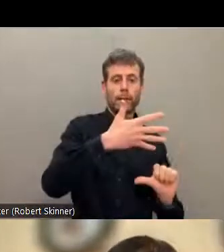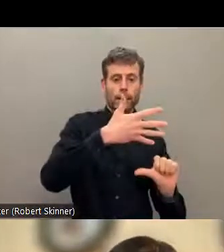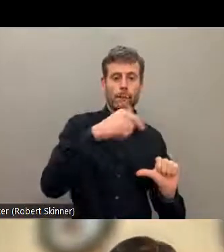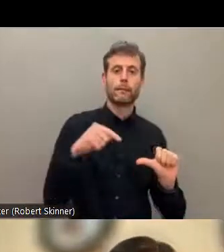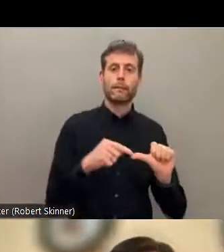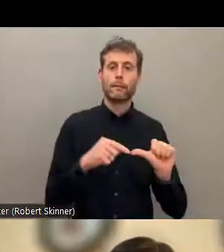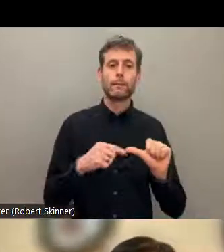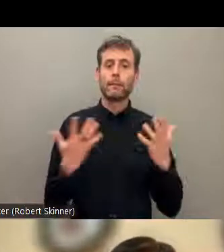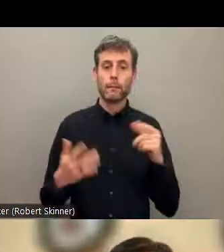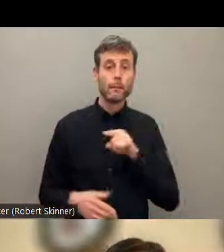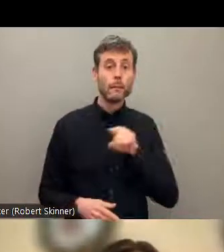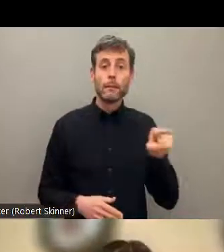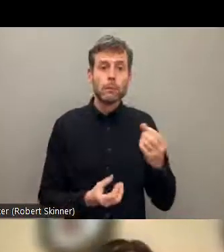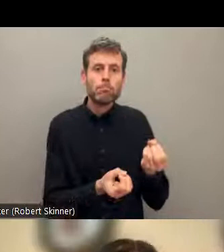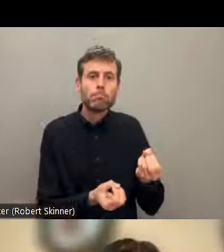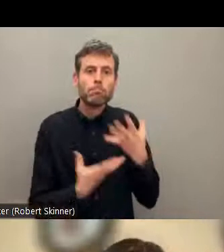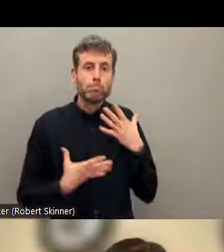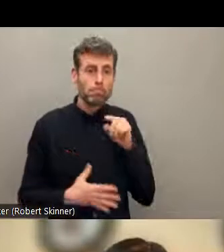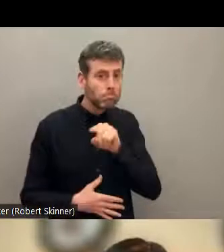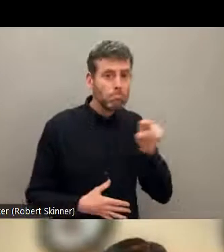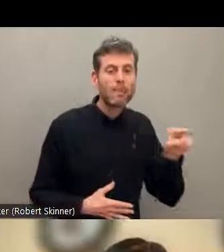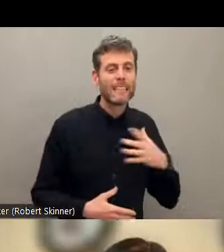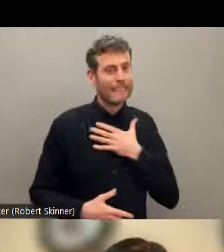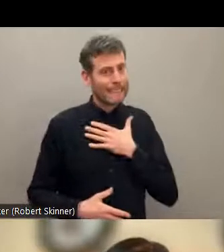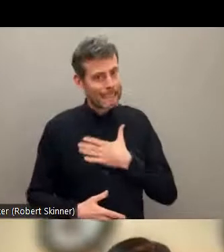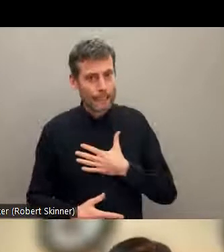for food and also some of the participants during the